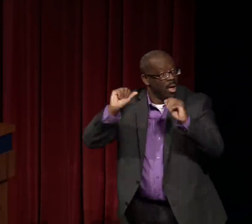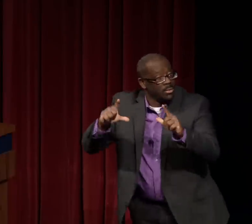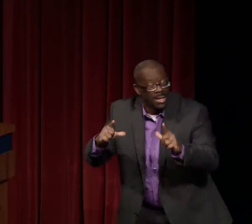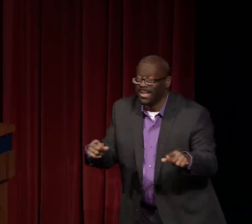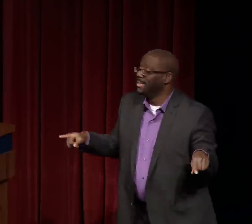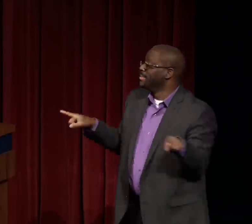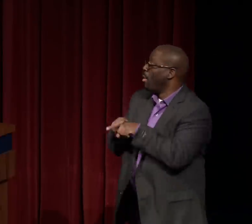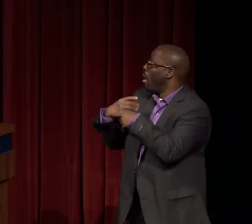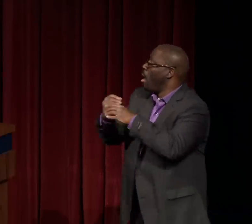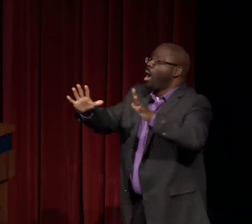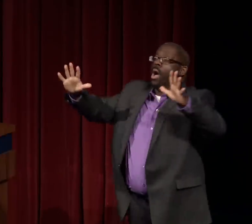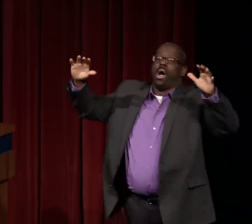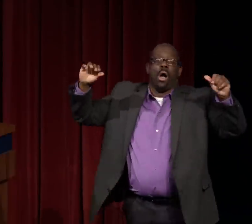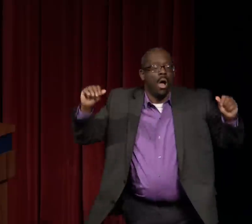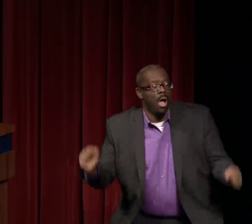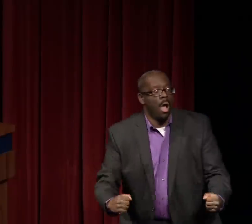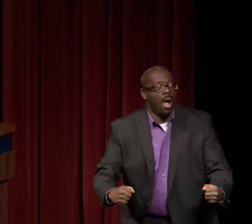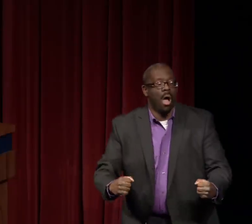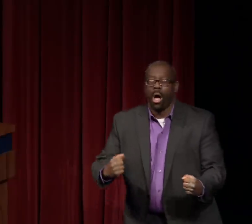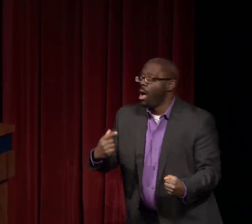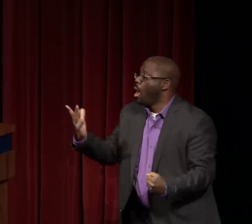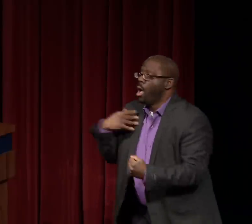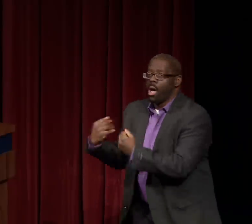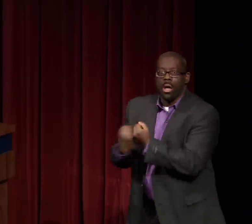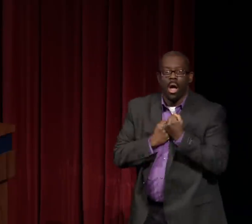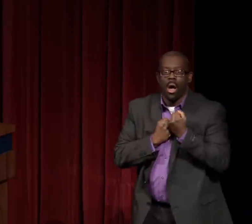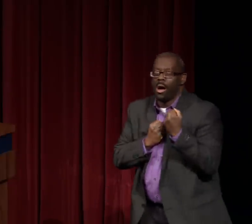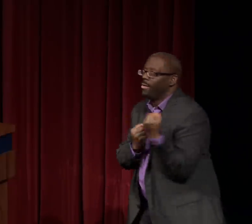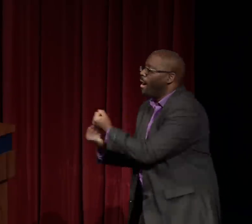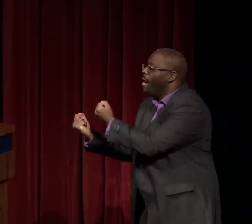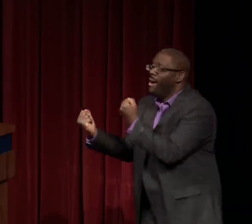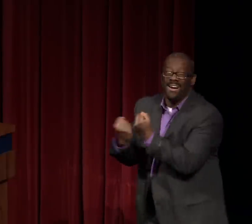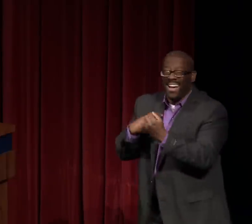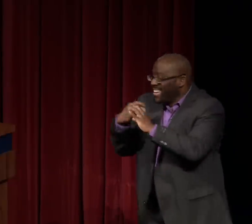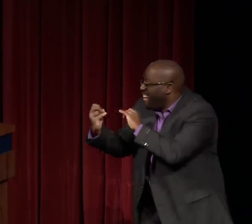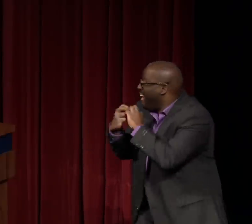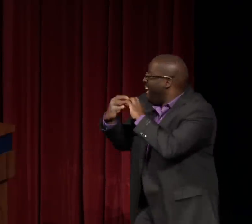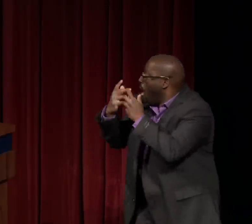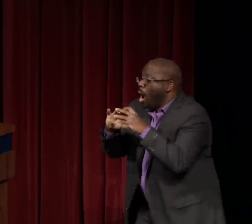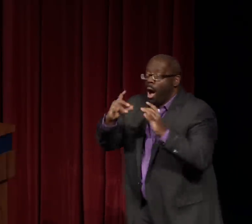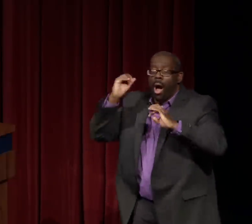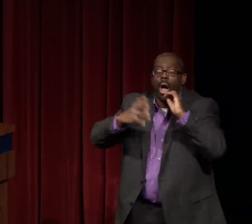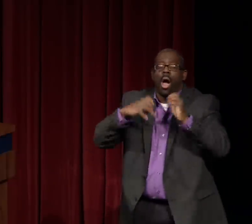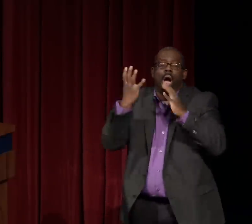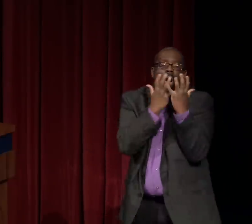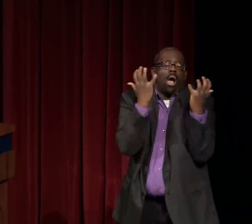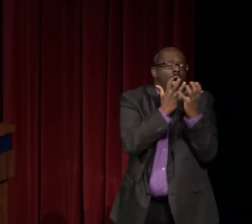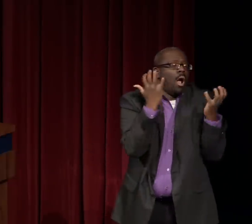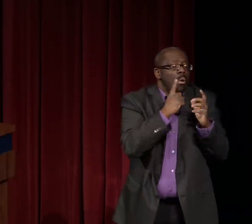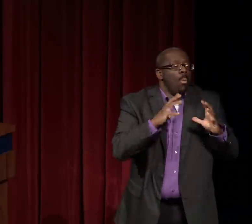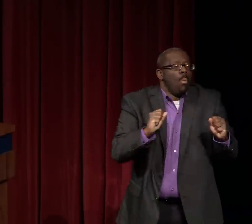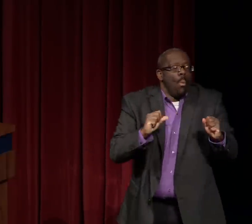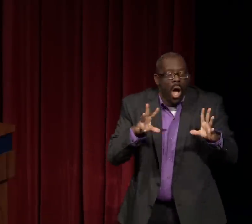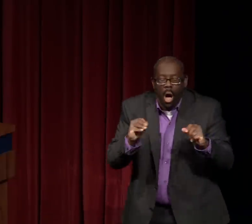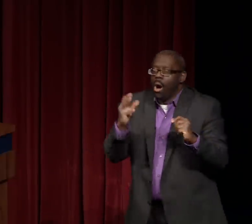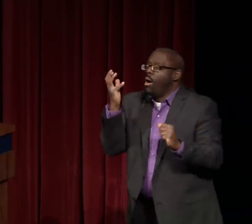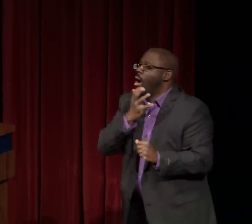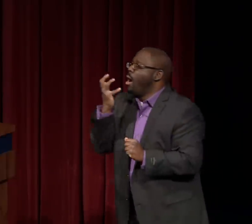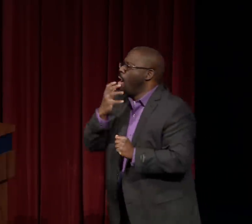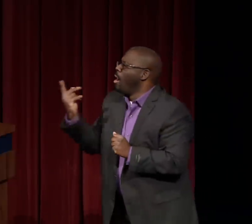And here we had found each other in the same program at the same university and we took advantage of that.